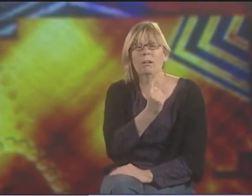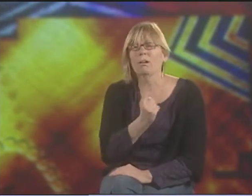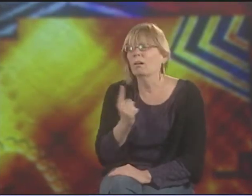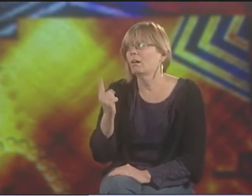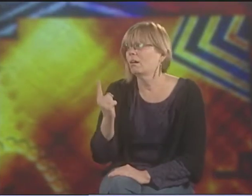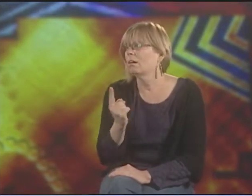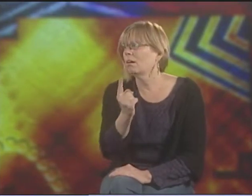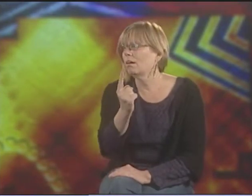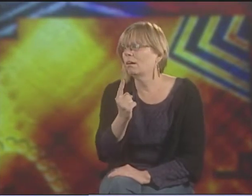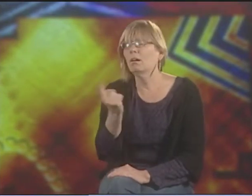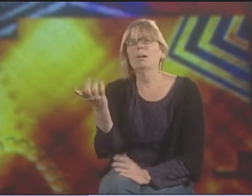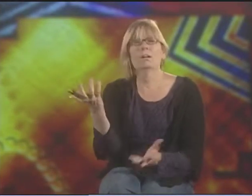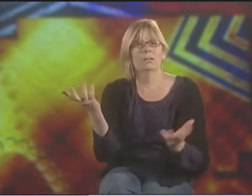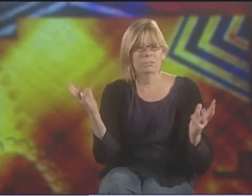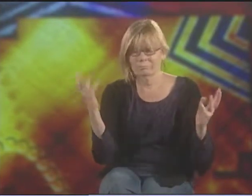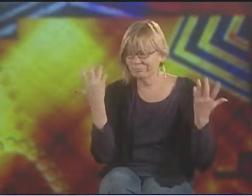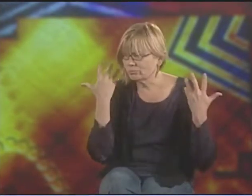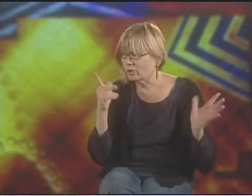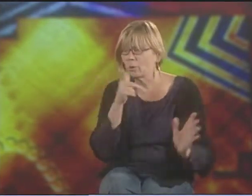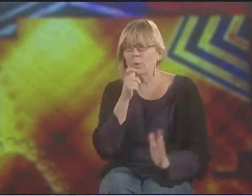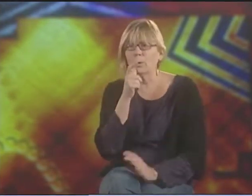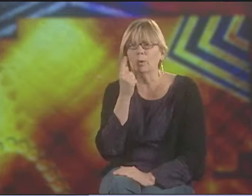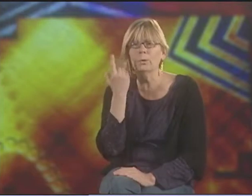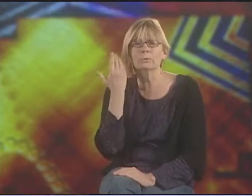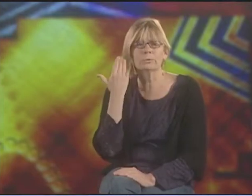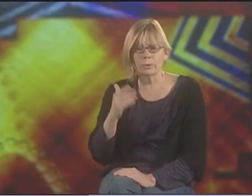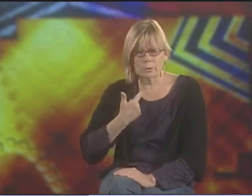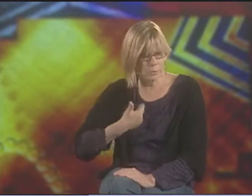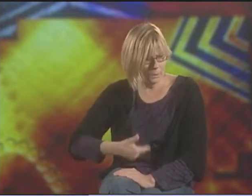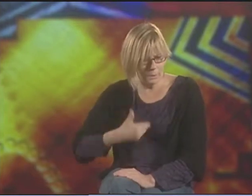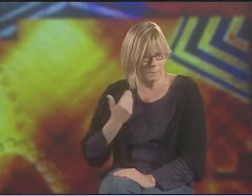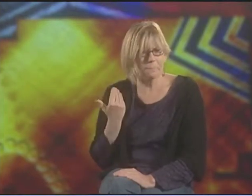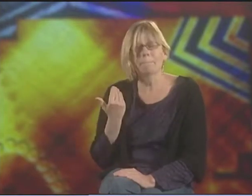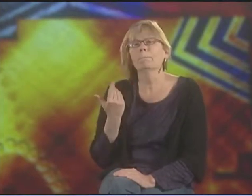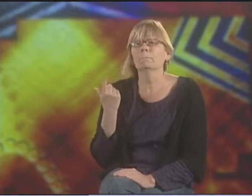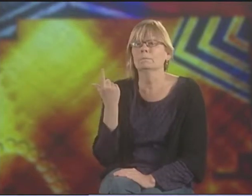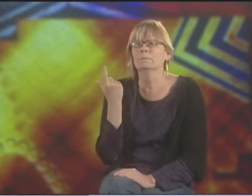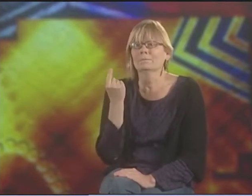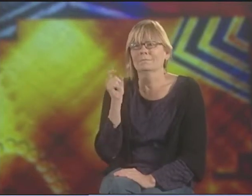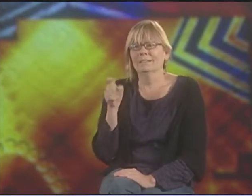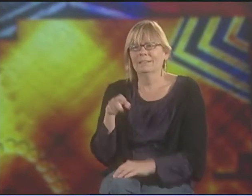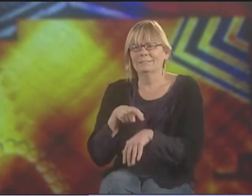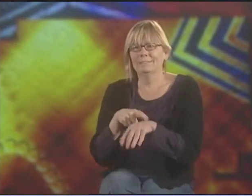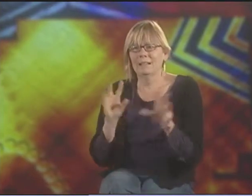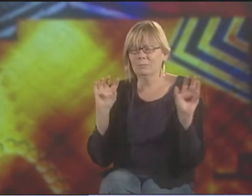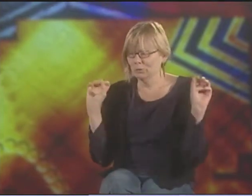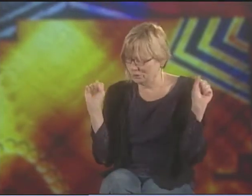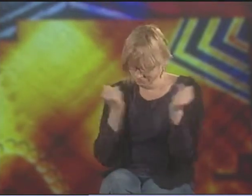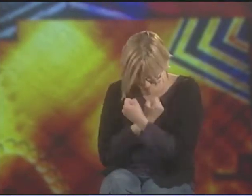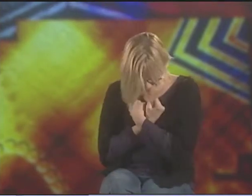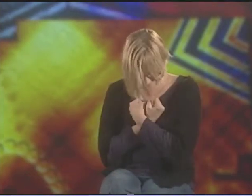IT STARTS WITH A JOURNEY. WE DON'T KNOW WHO WE ARE. I DON'T KNOW WHO I AM.